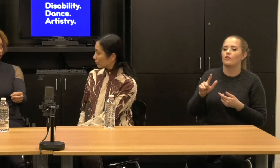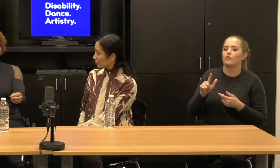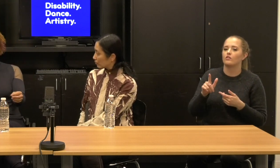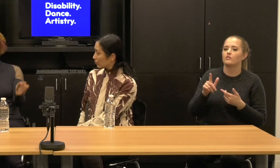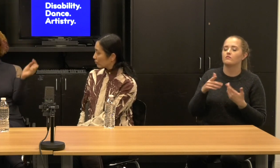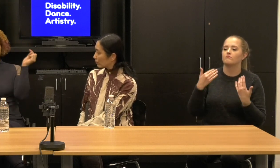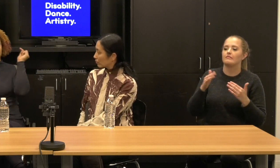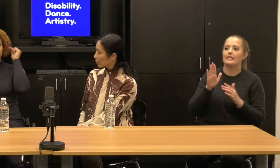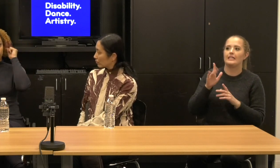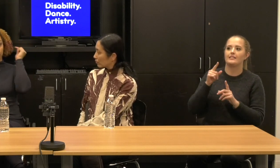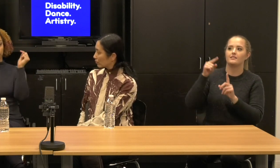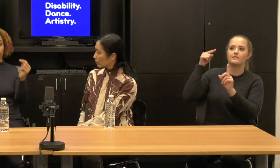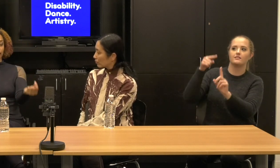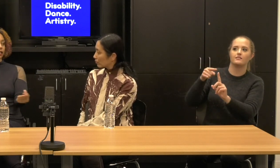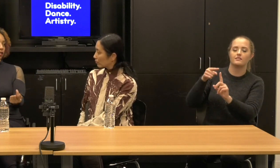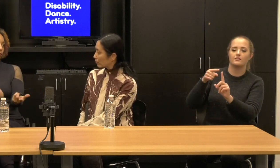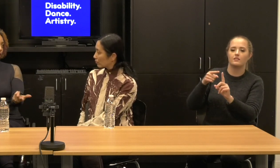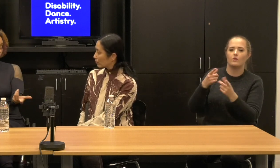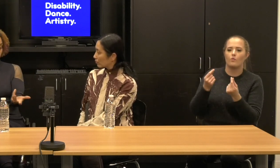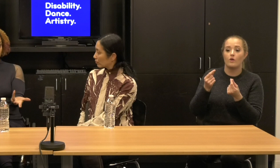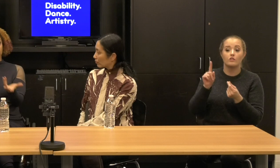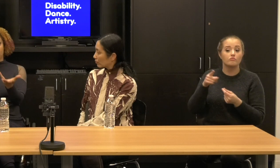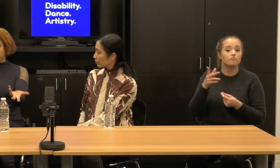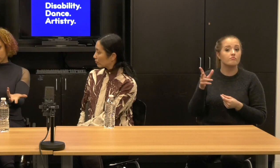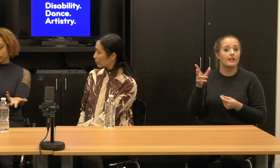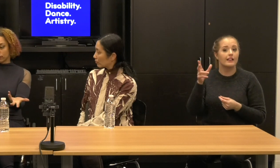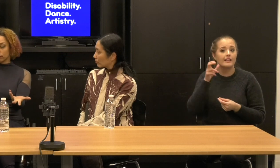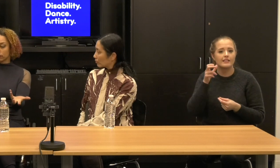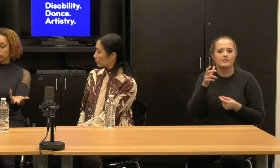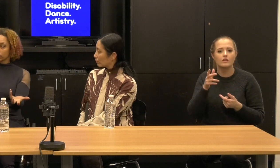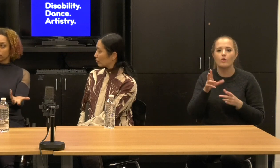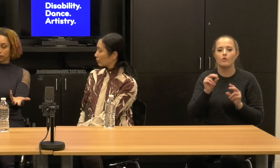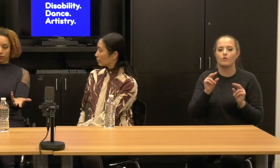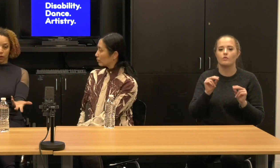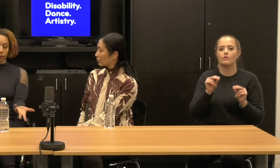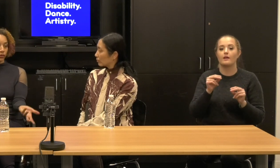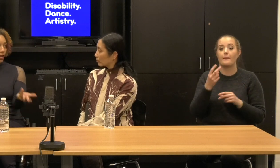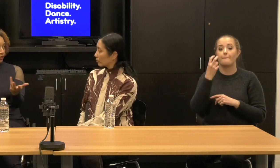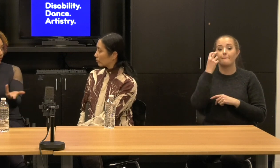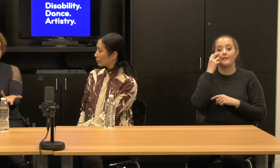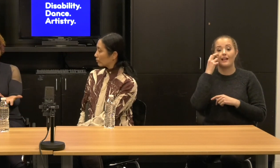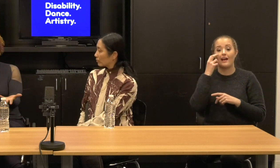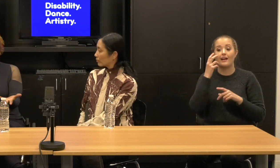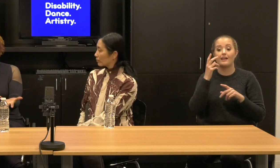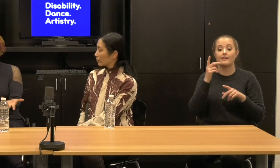to it, but that blind listening practices are very different from cited listening practices.